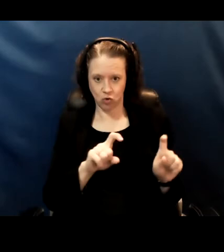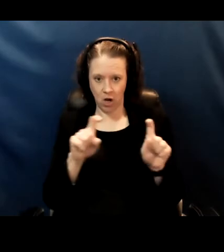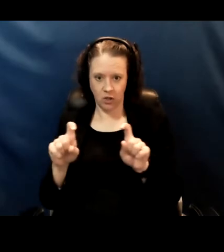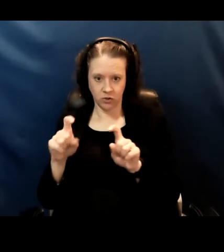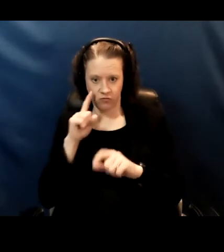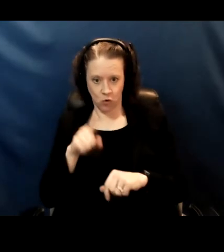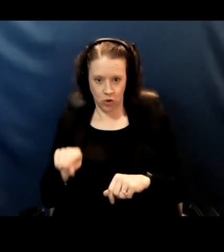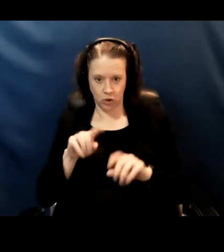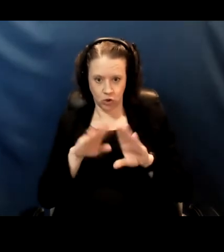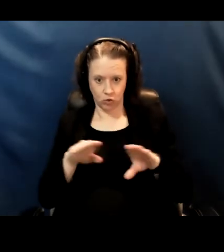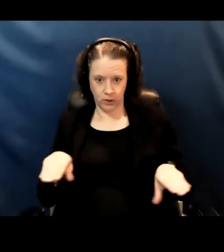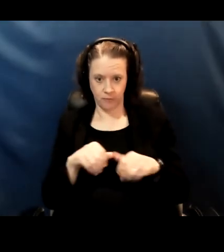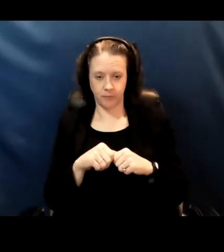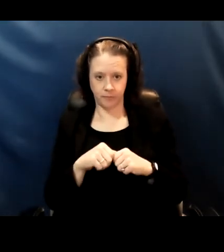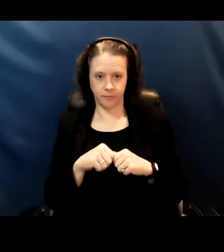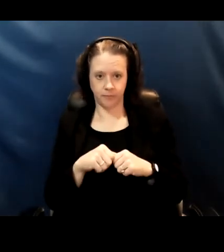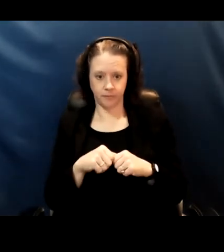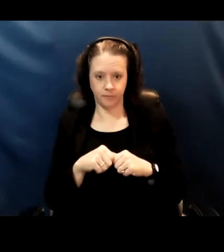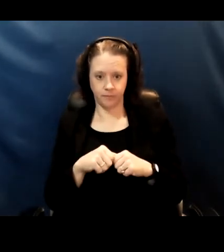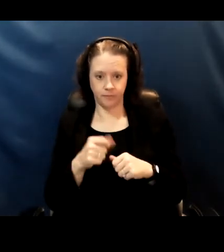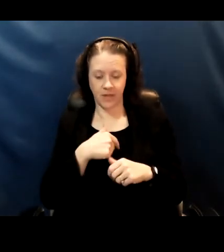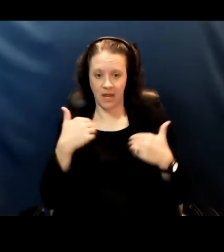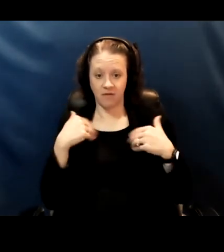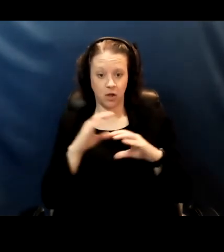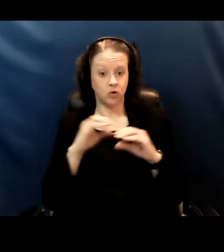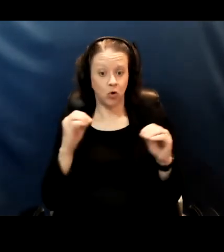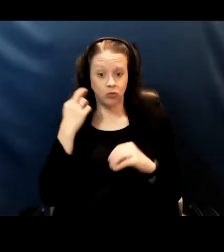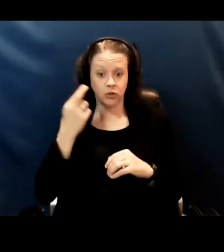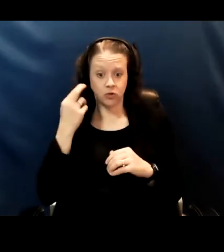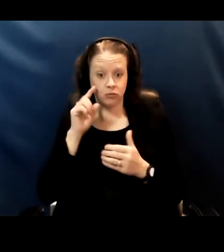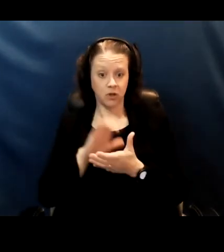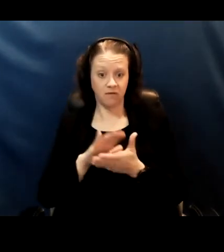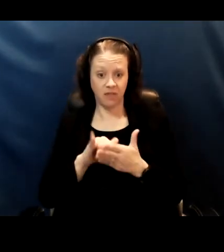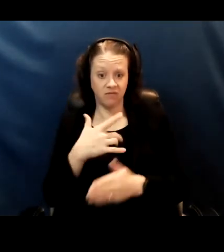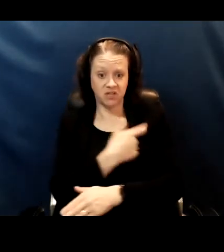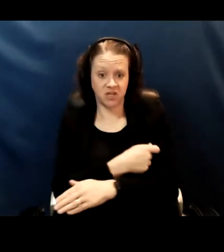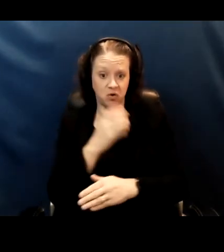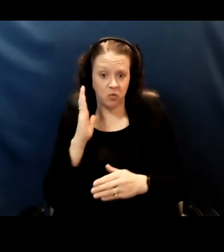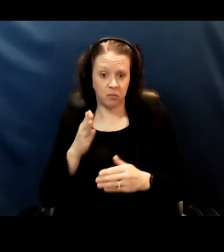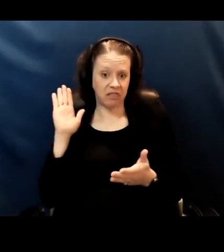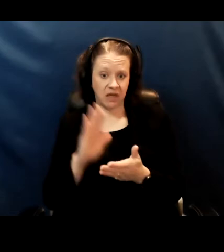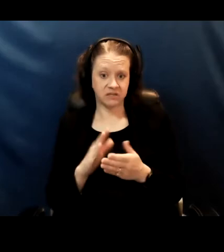I have no reason to believe that the vaccine will be any less safe for them